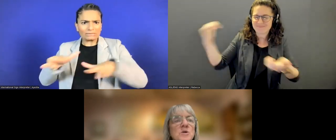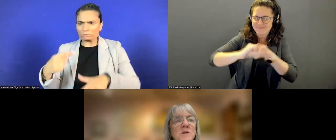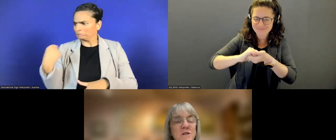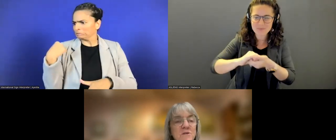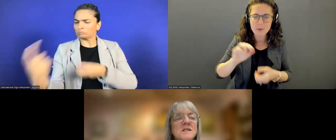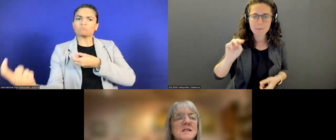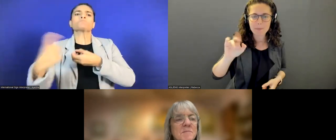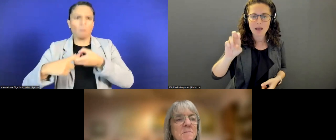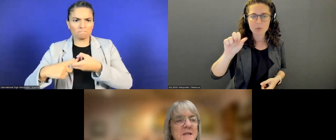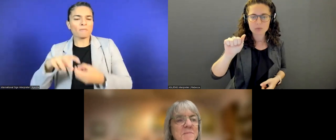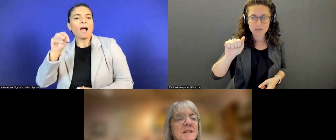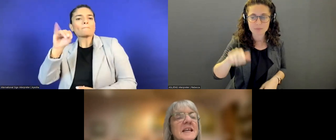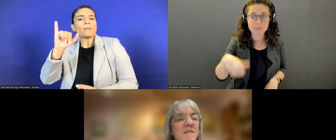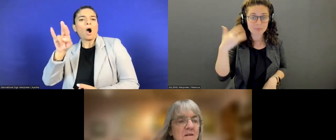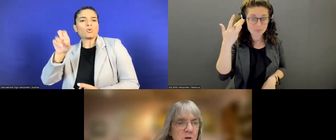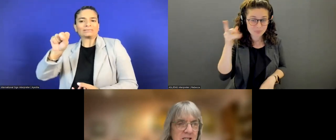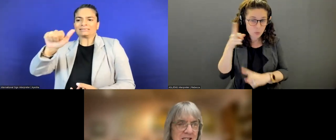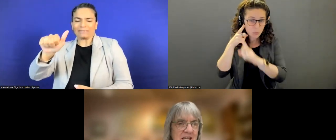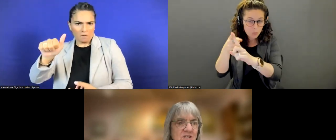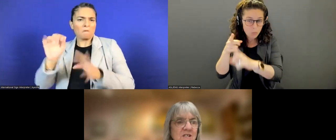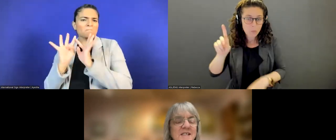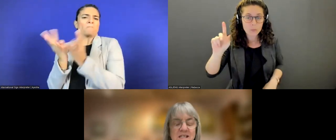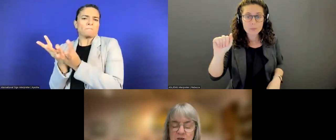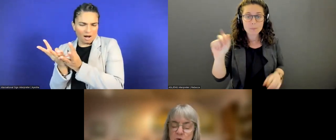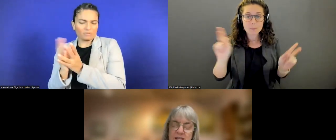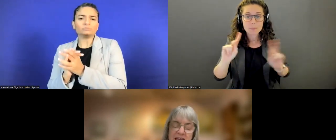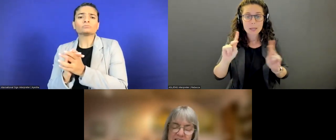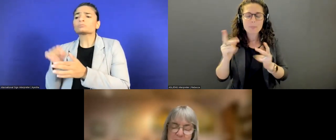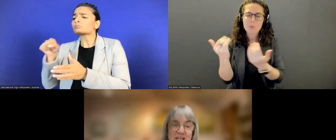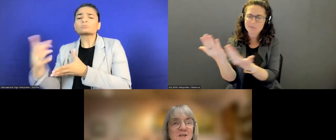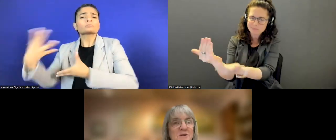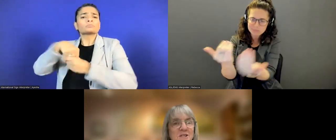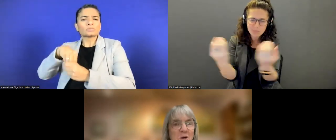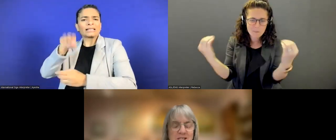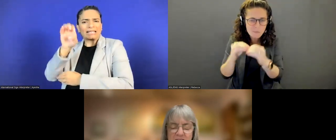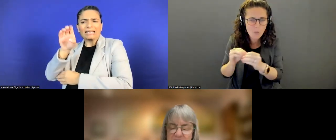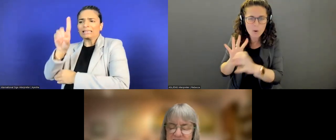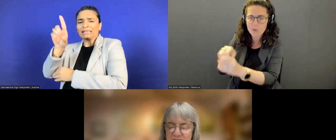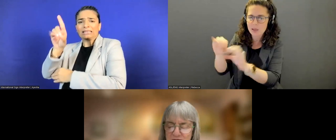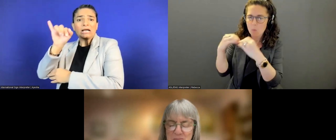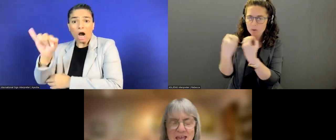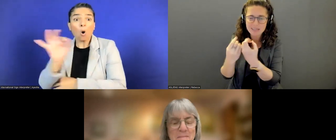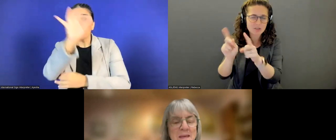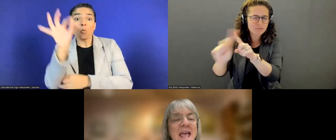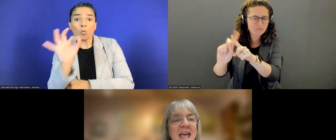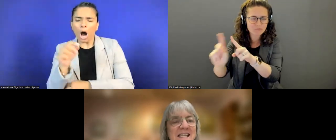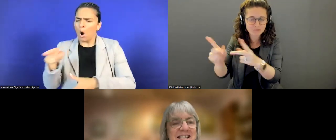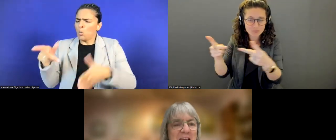to include disabled people in their organization, in all aspects. I'm excited to hear from them.